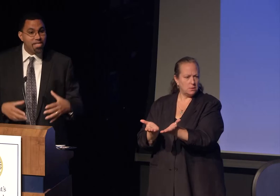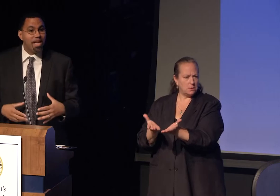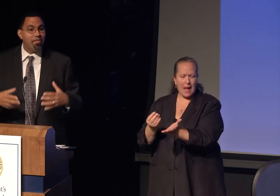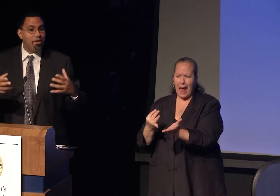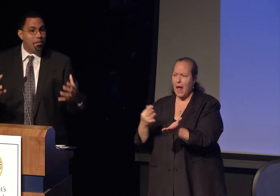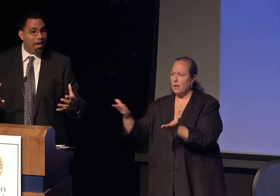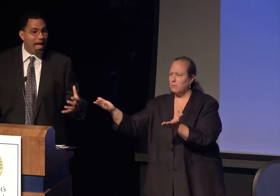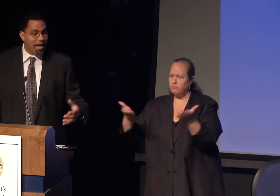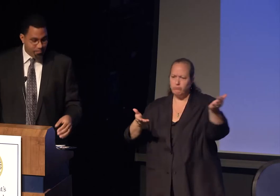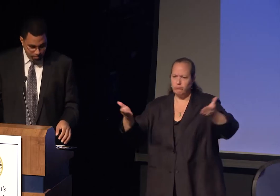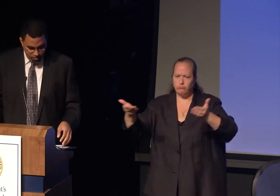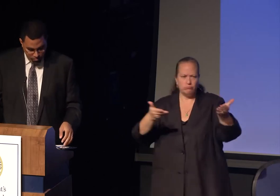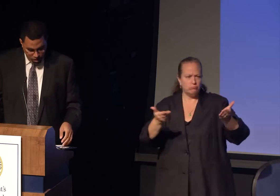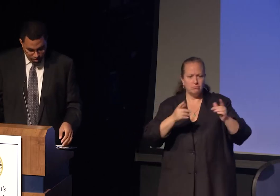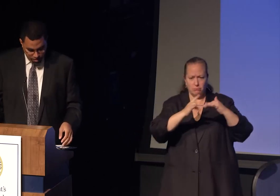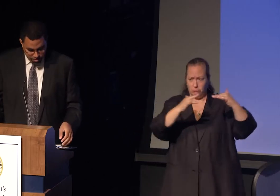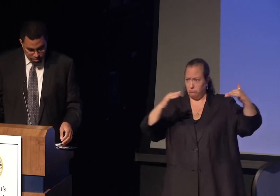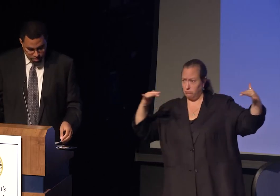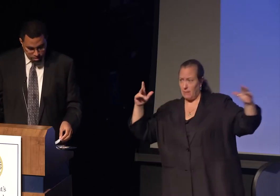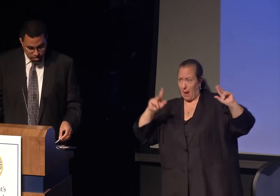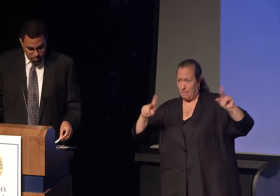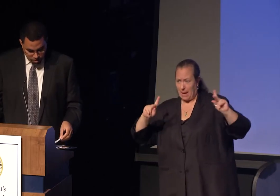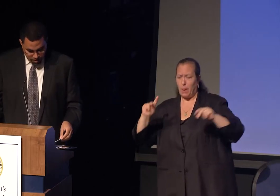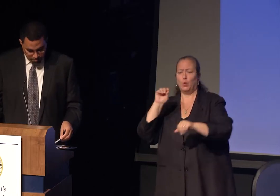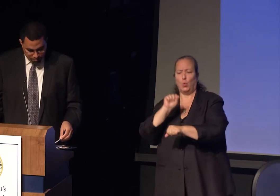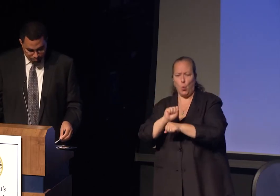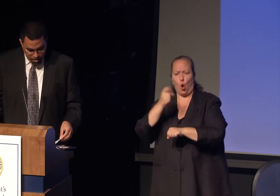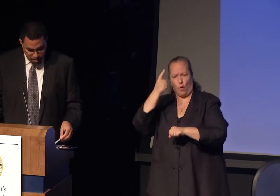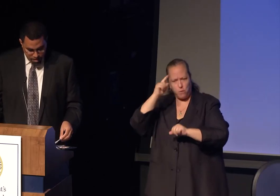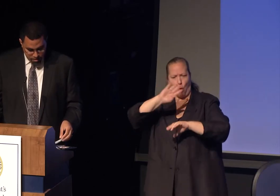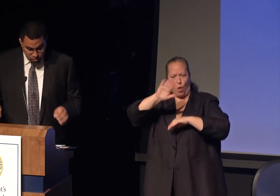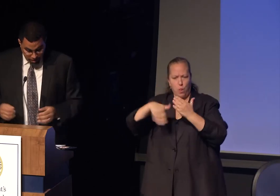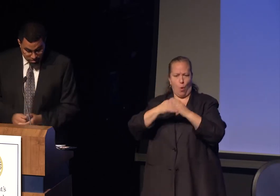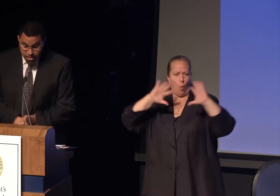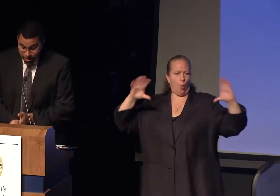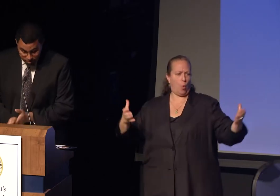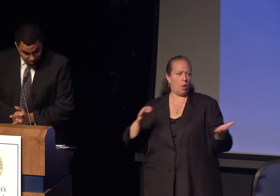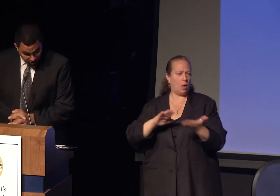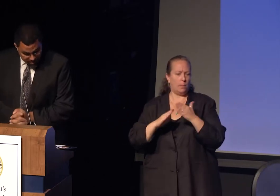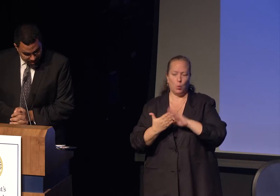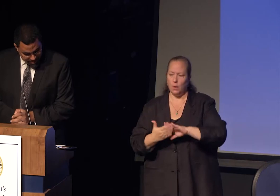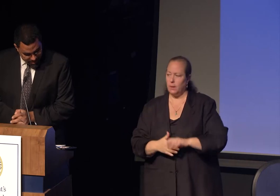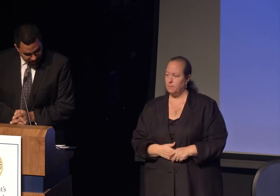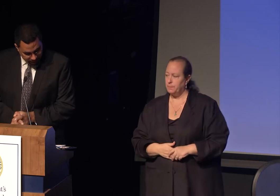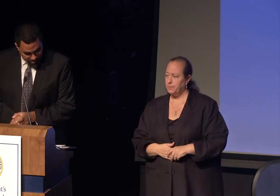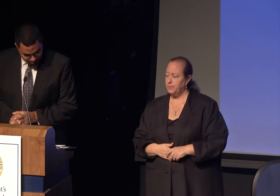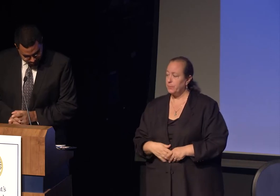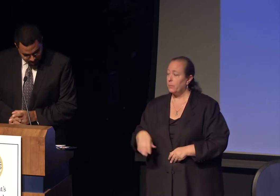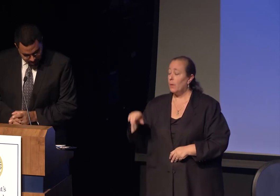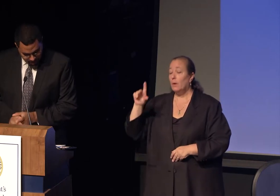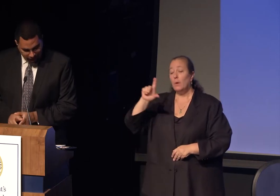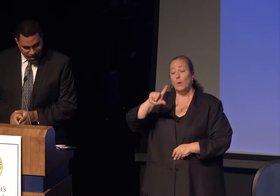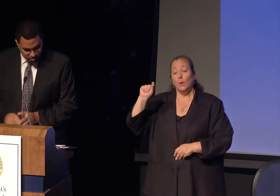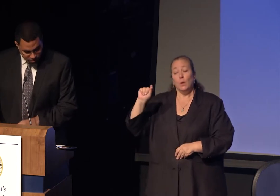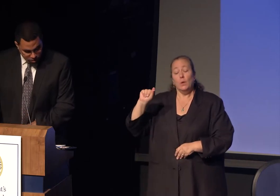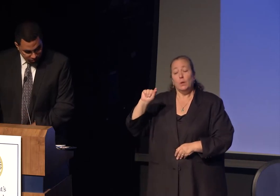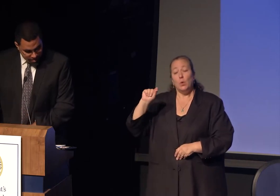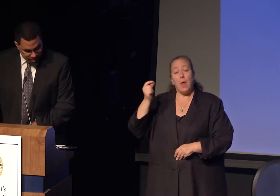together on behalf of the broader community. In 2011, the President said, an act of service